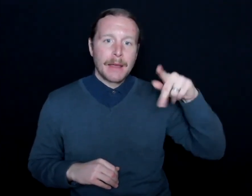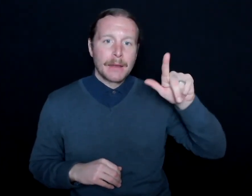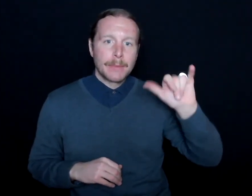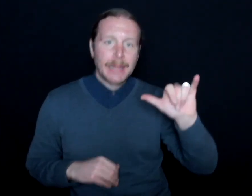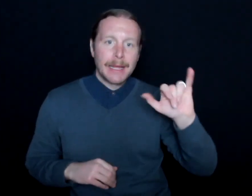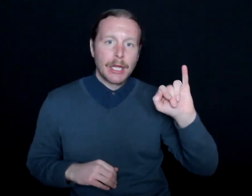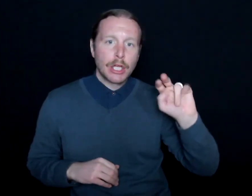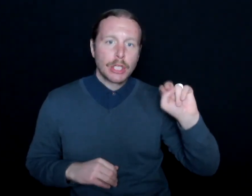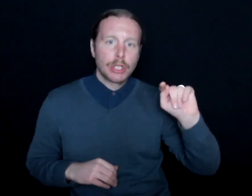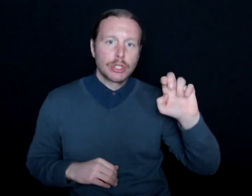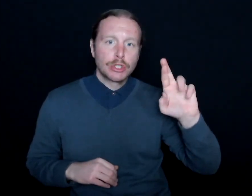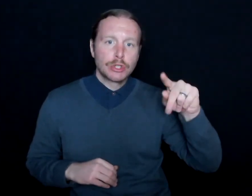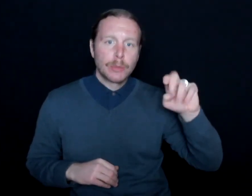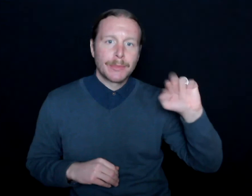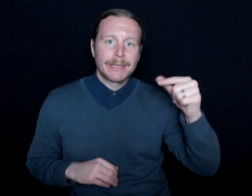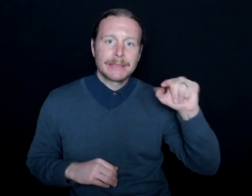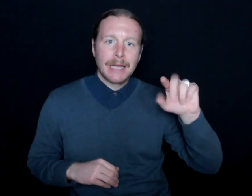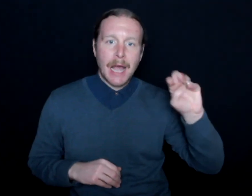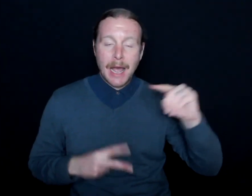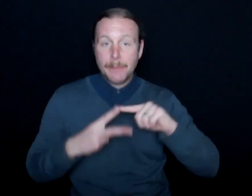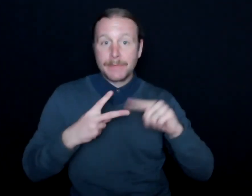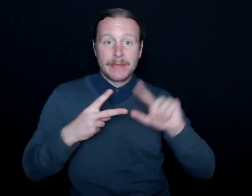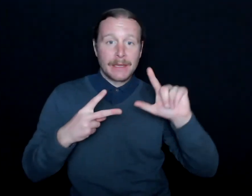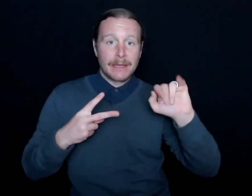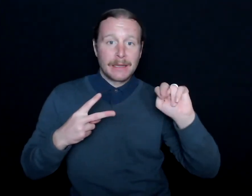I'm very active on LinkedIn and Twitter.